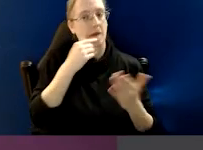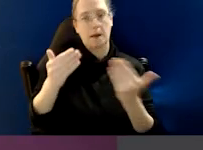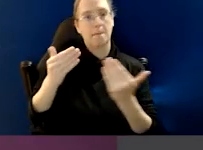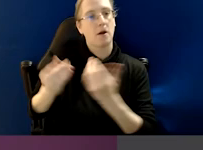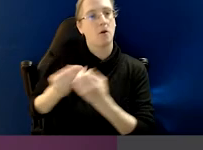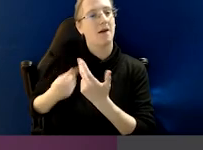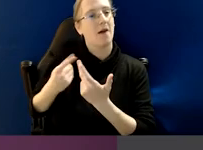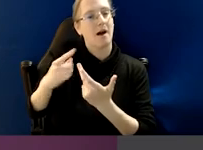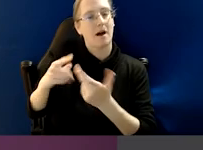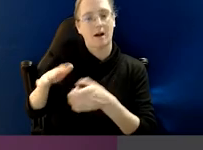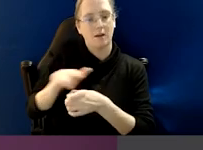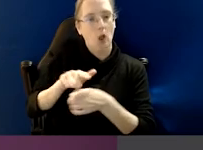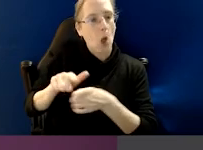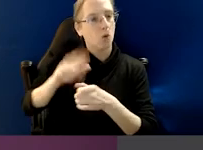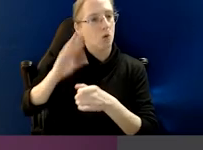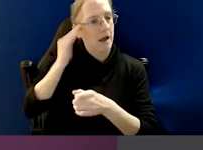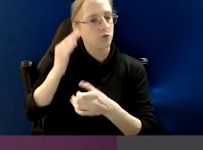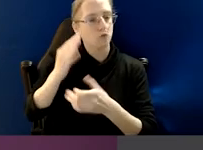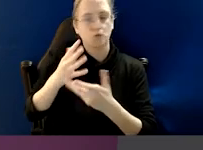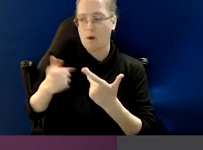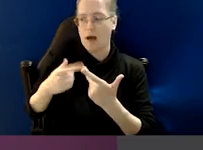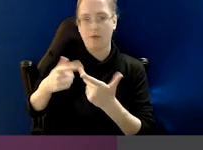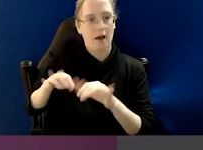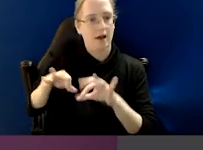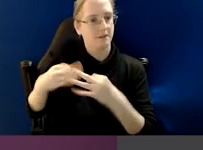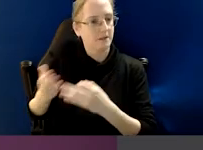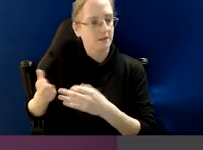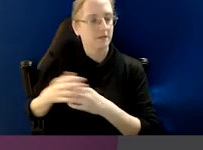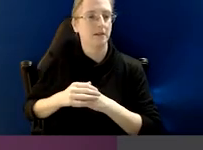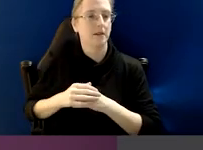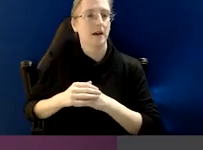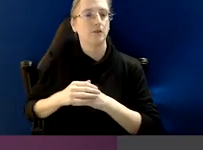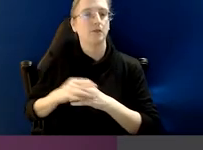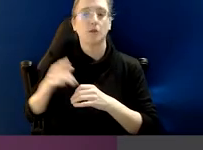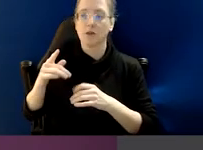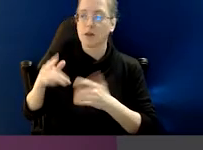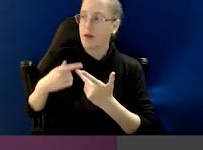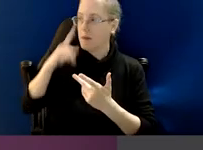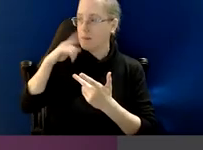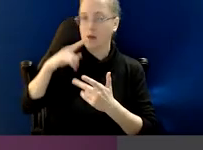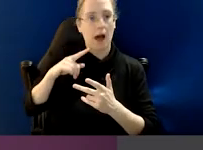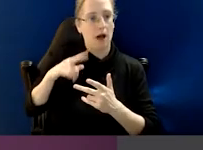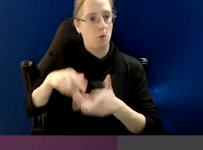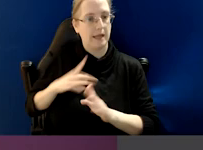but also to those brave whistle-blowers who are prepared to say the CEO's doing something wrong.